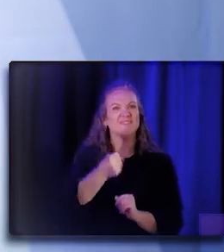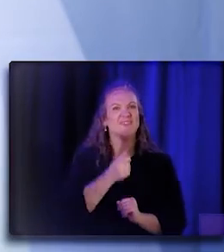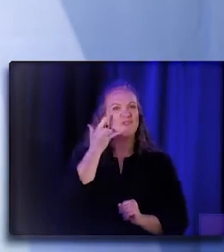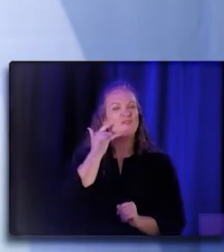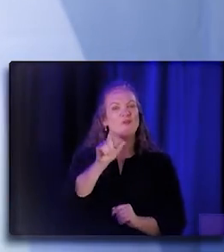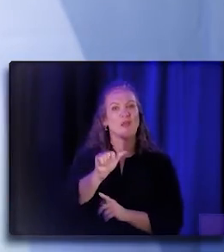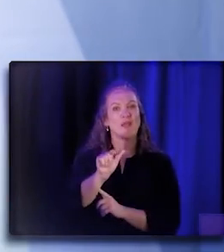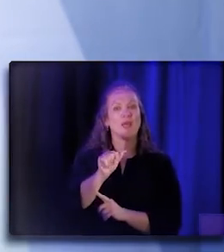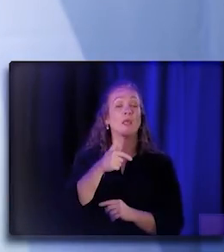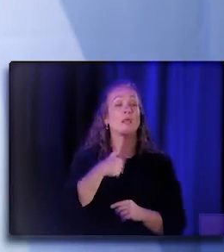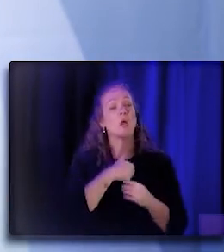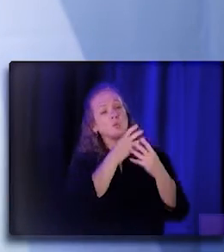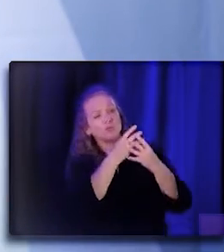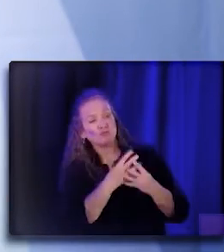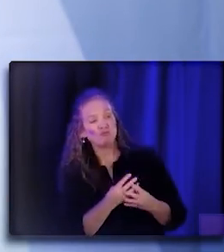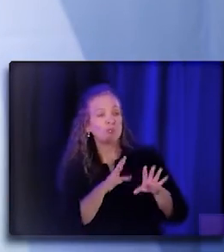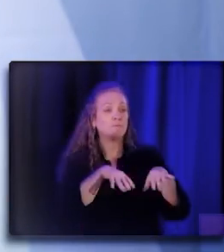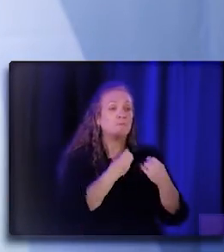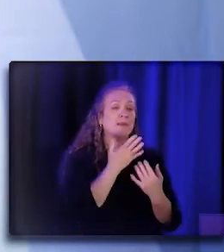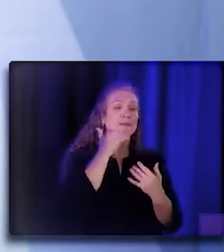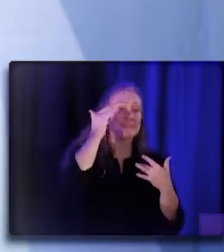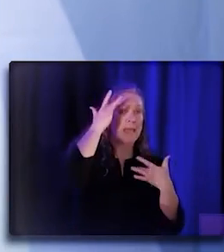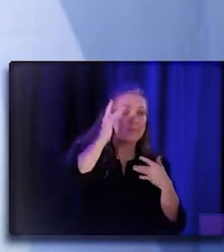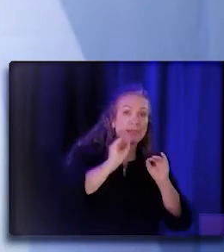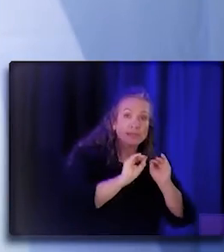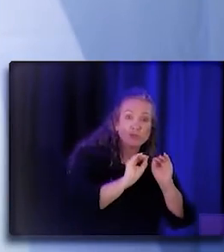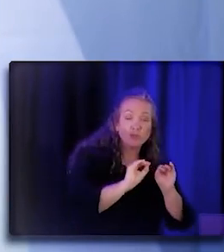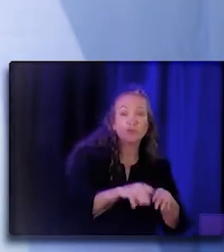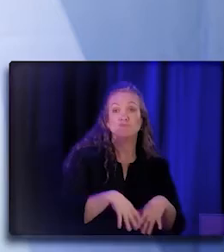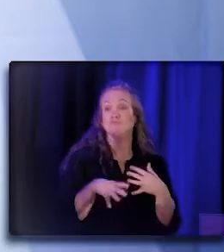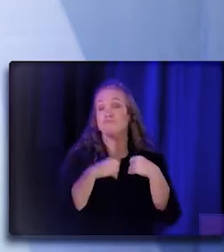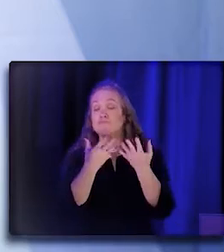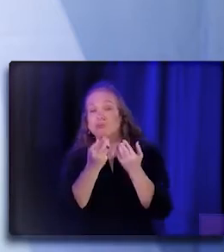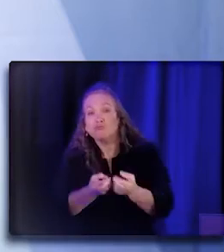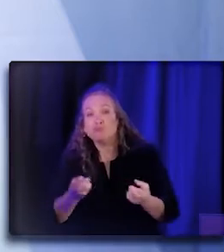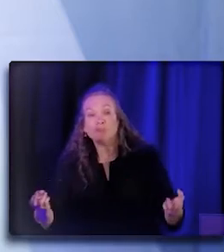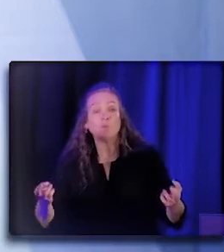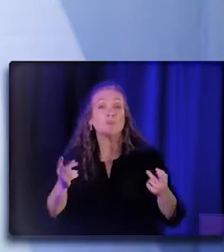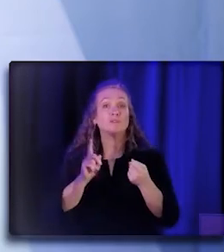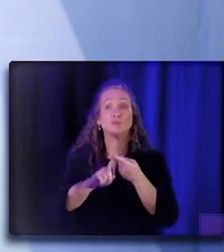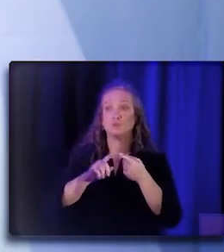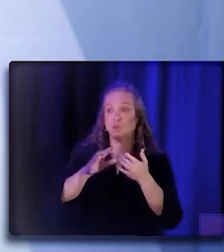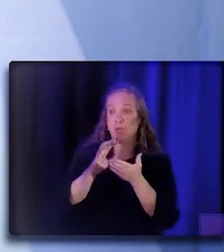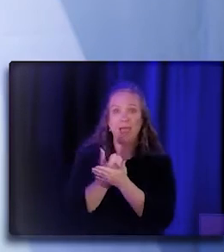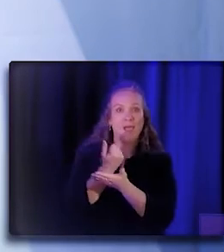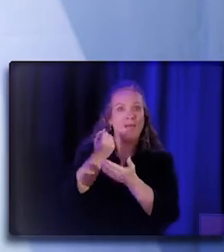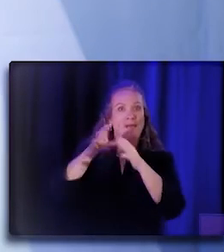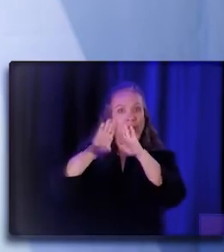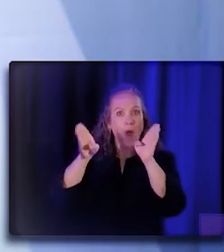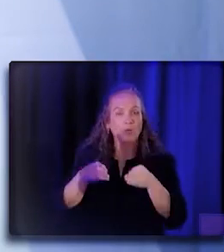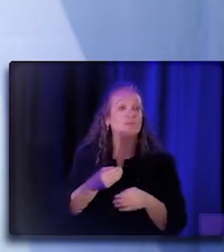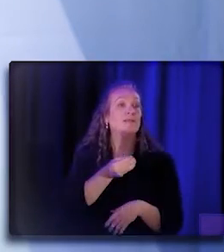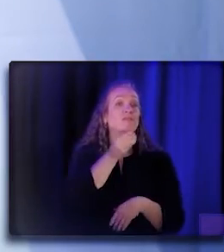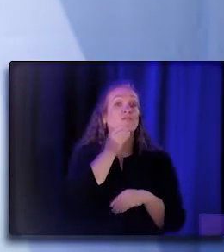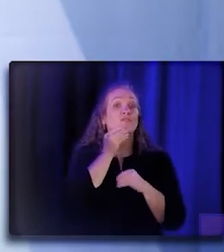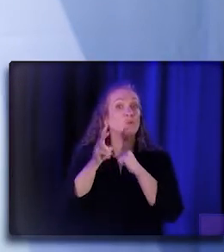of health, provide diabetes education, provide resources to housing, food pantries, some people up